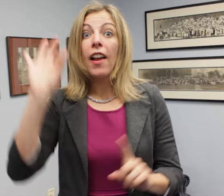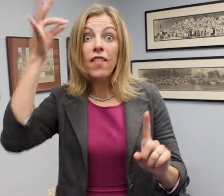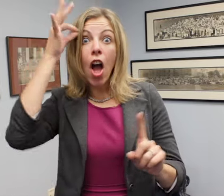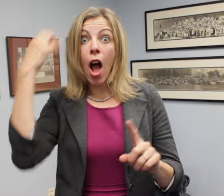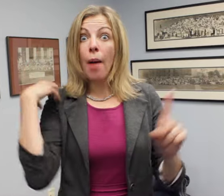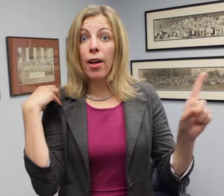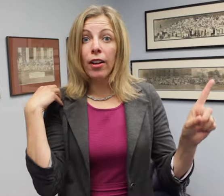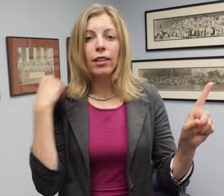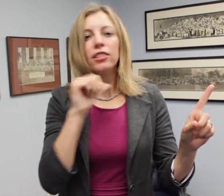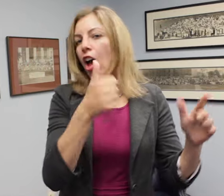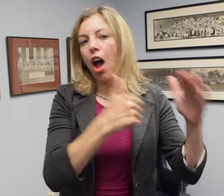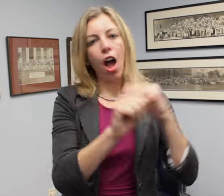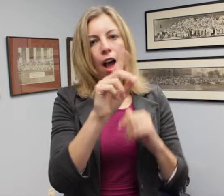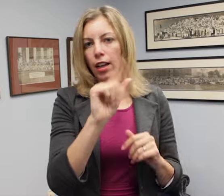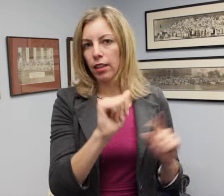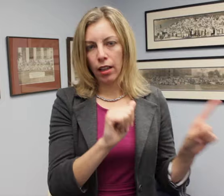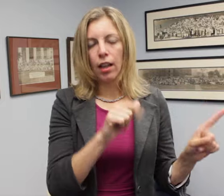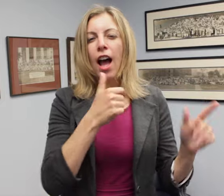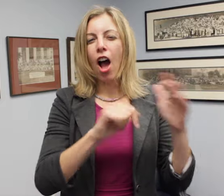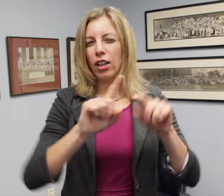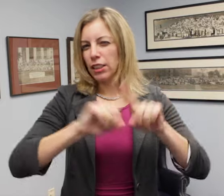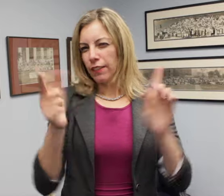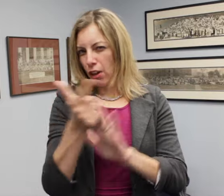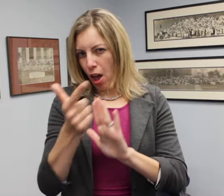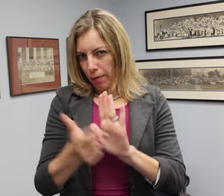Federal employers are covered under a different law.